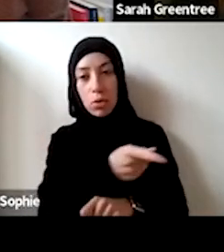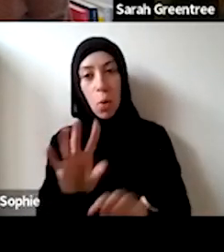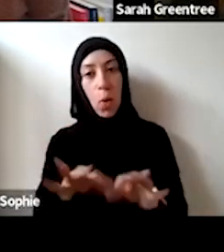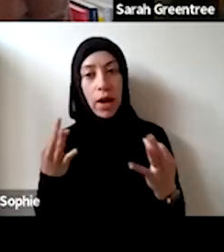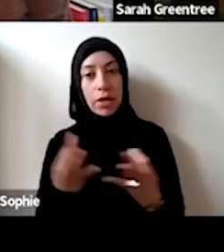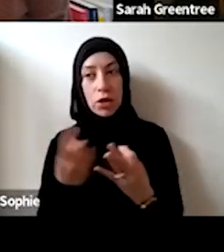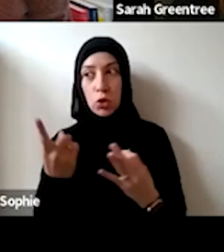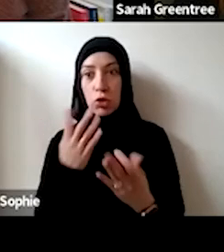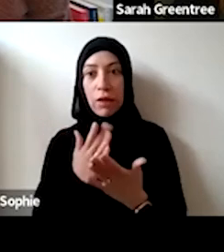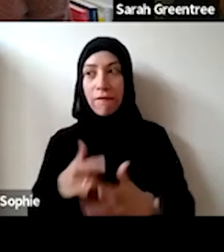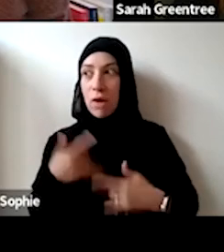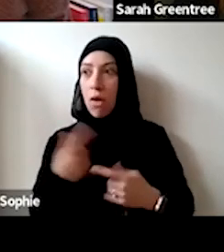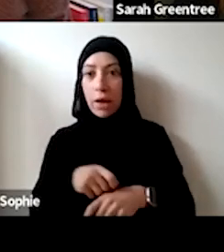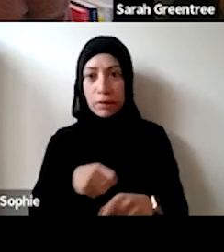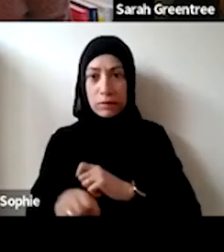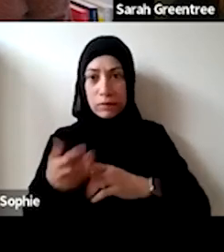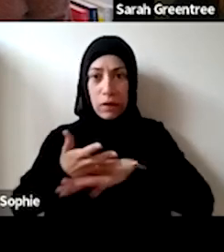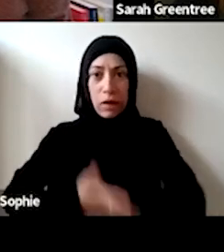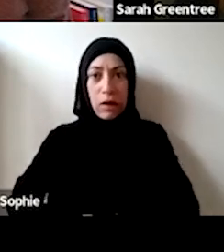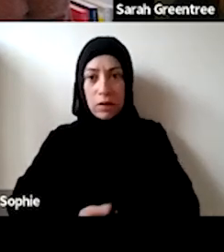process, to make it as simple and strategic as